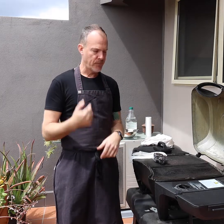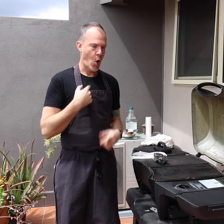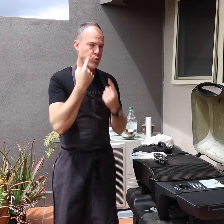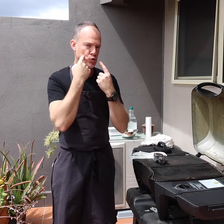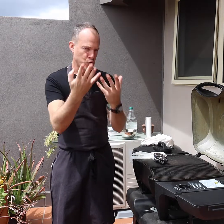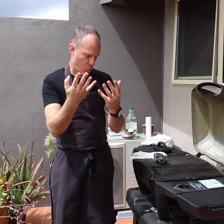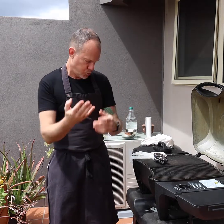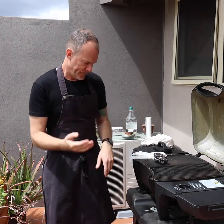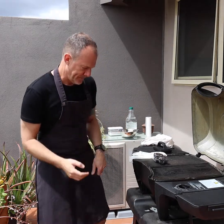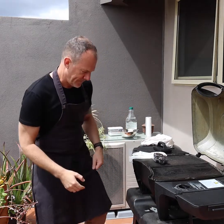I will show you.